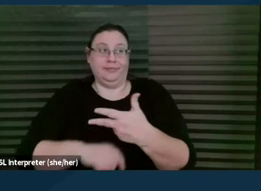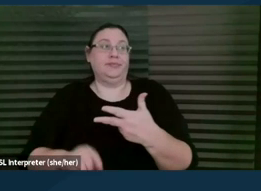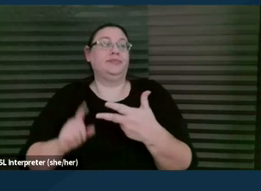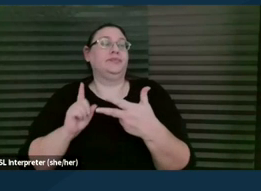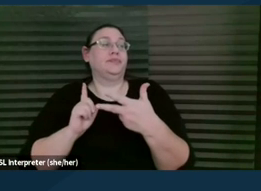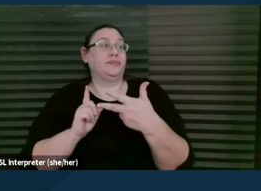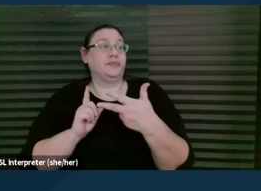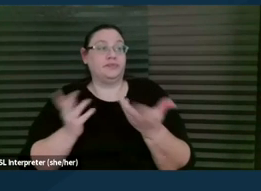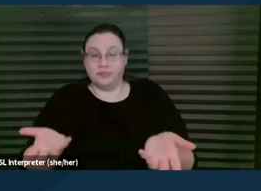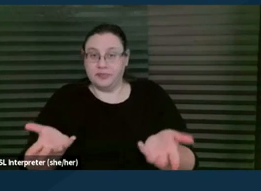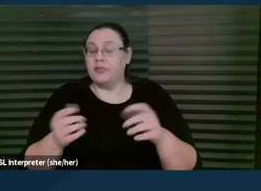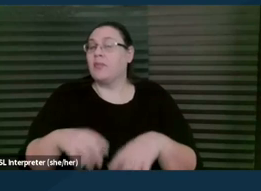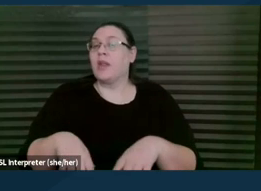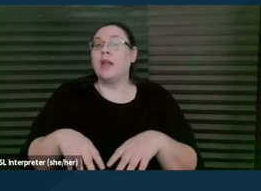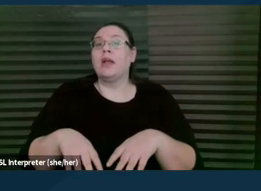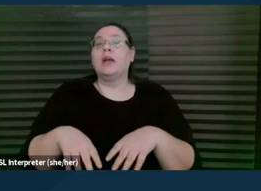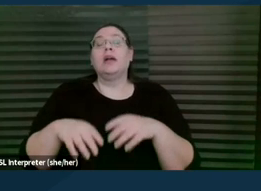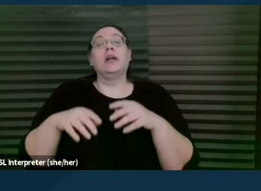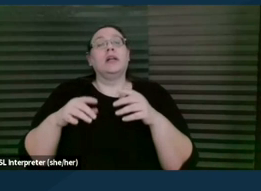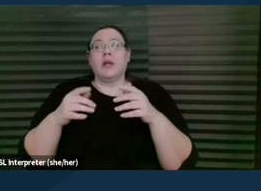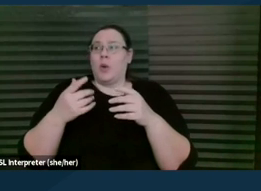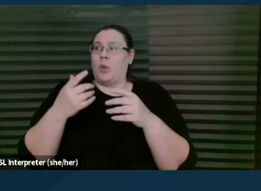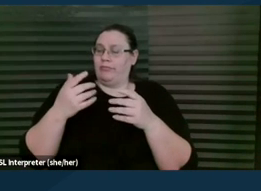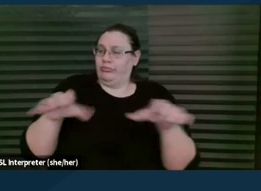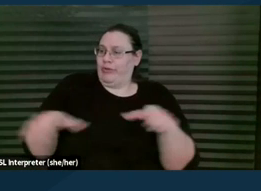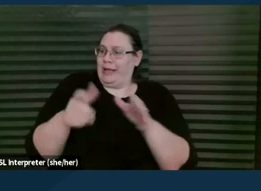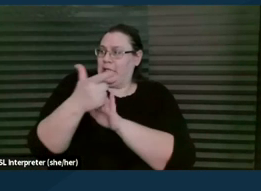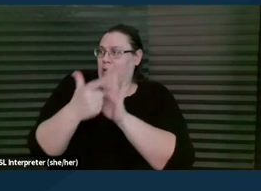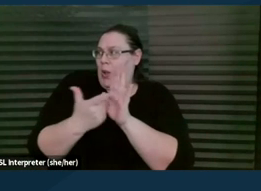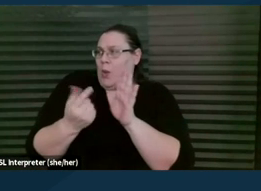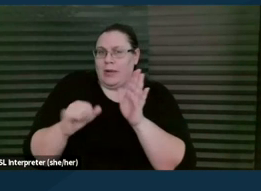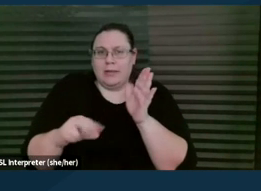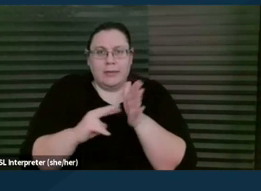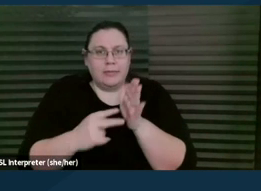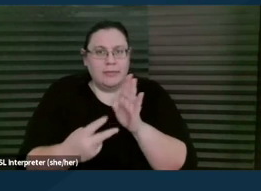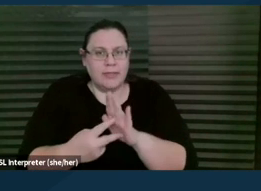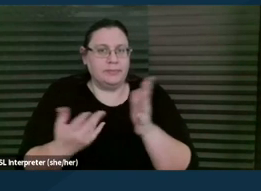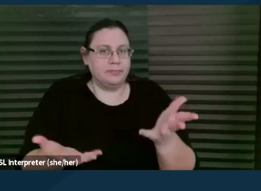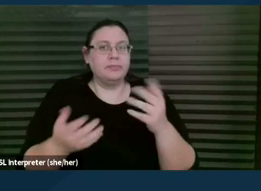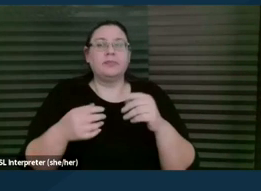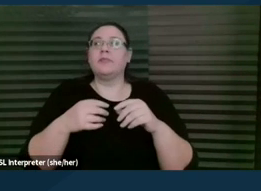So generally when we talk about what is practicing law, we talk about advice based on the application